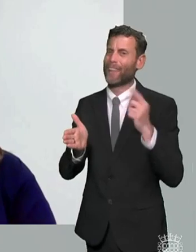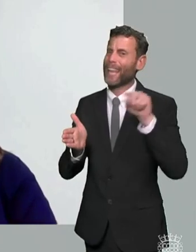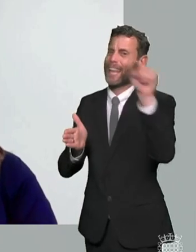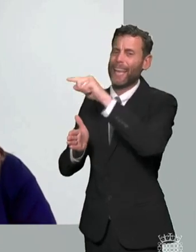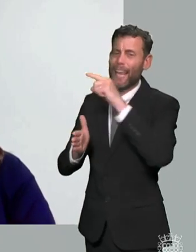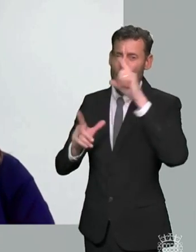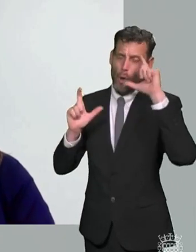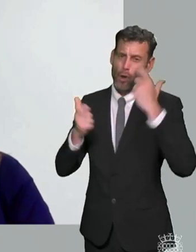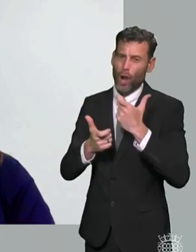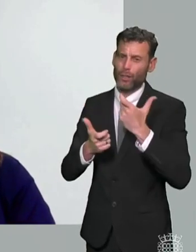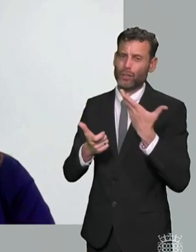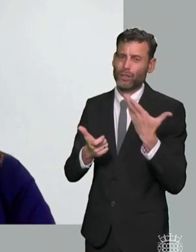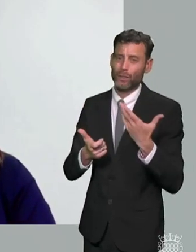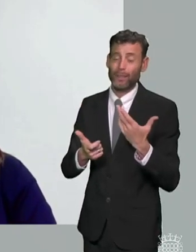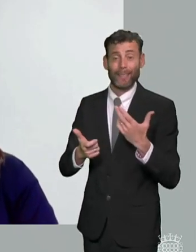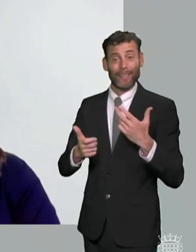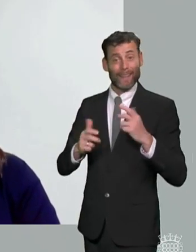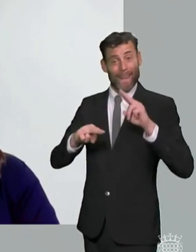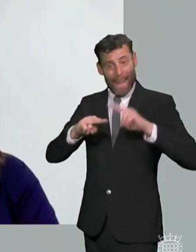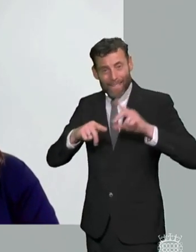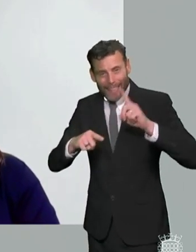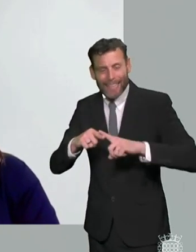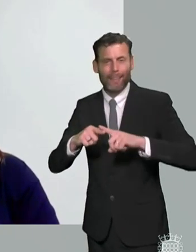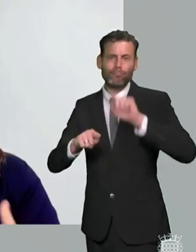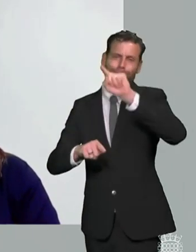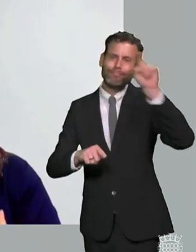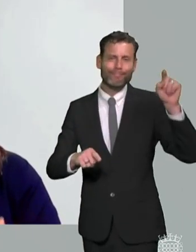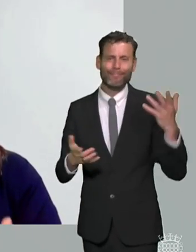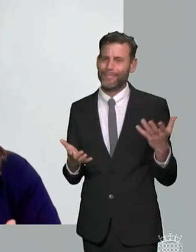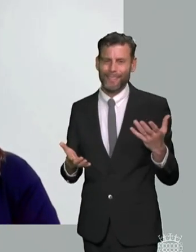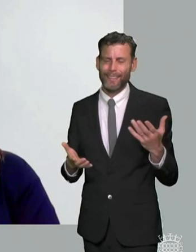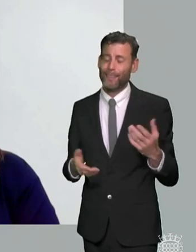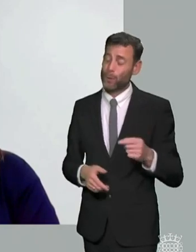system and also further education um so you know when you were talking earlier about about um